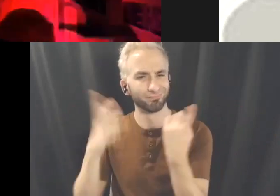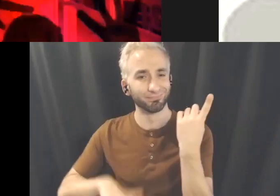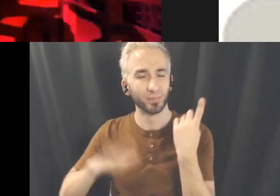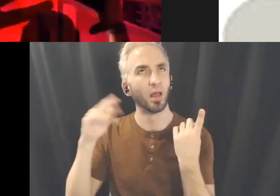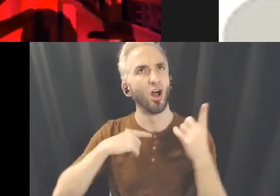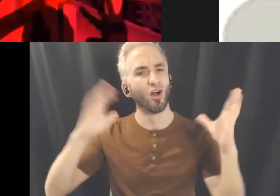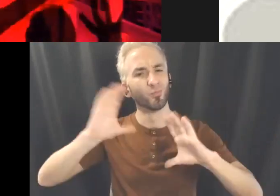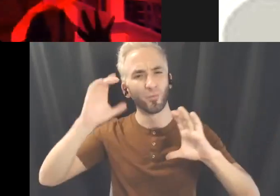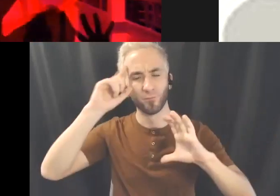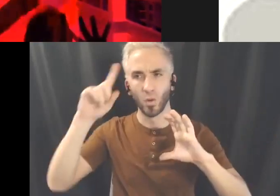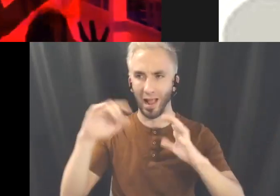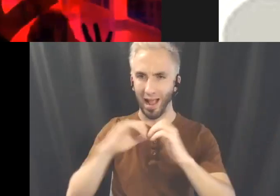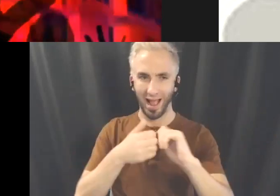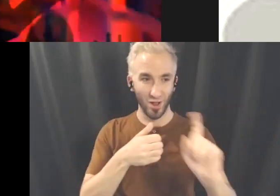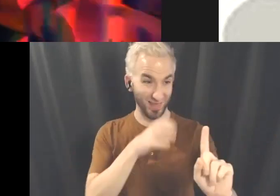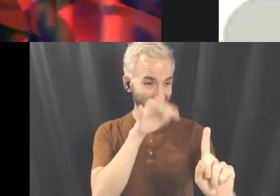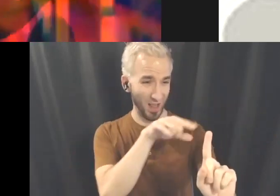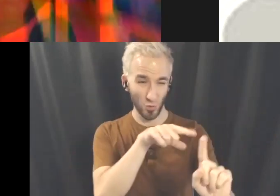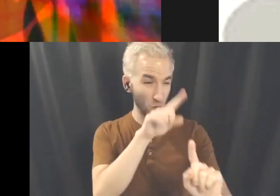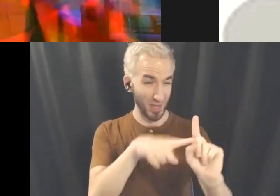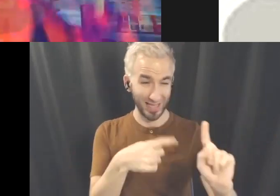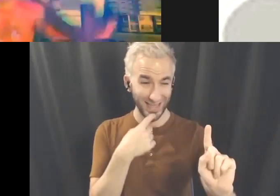unspeakables both dark and light.